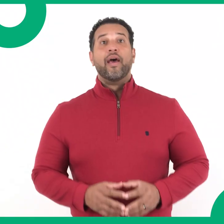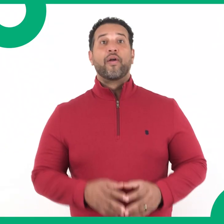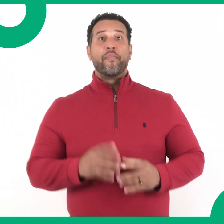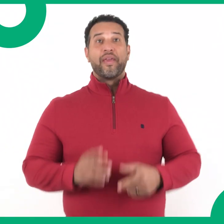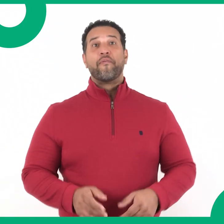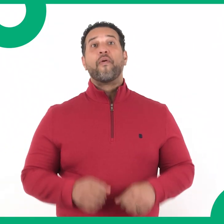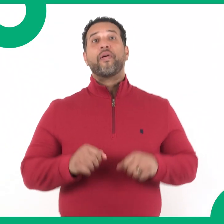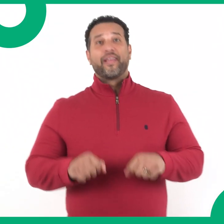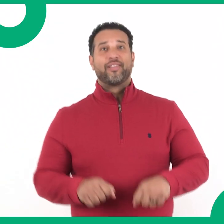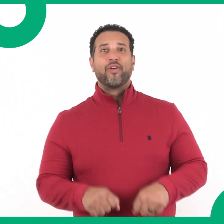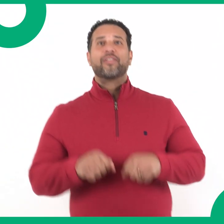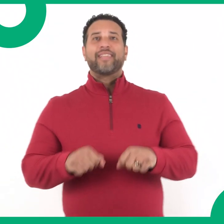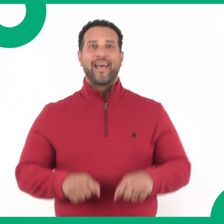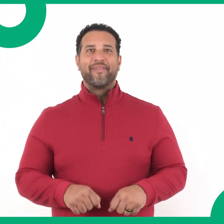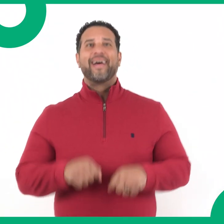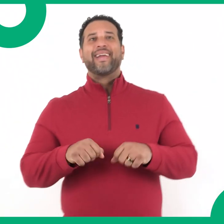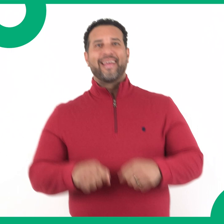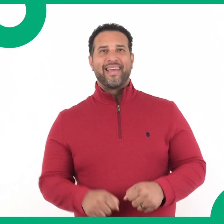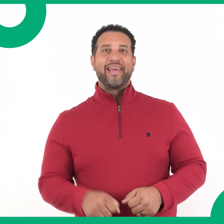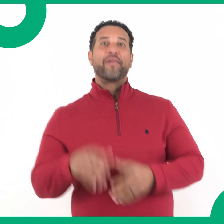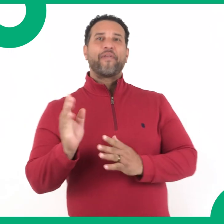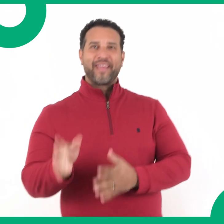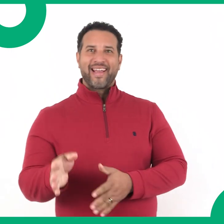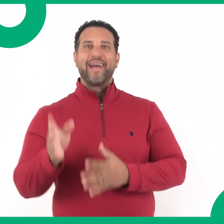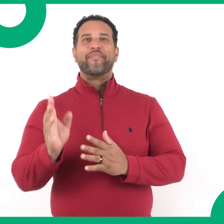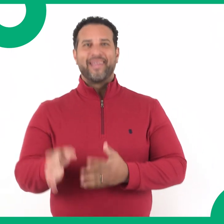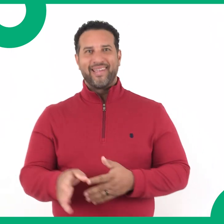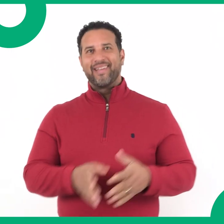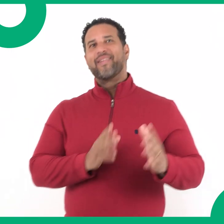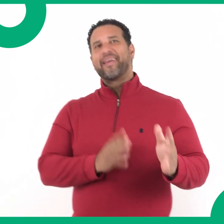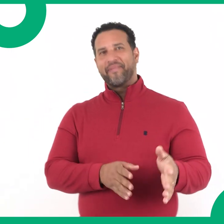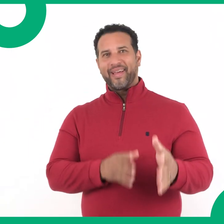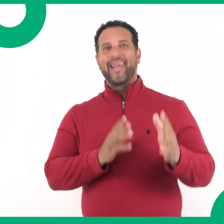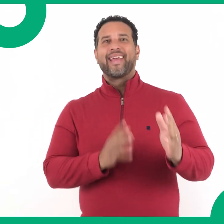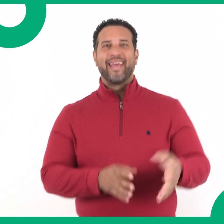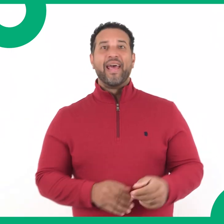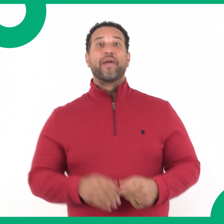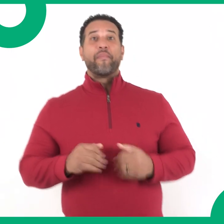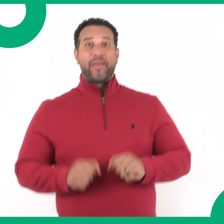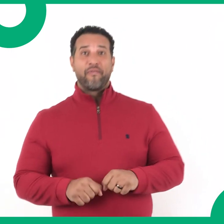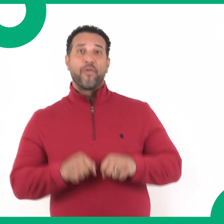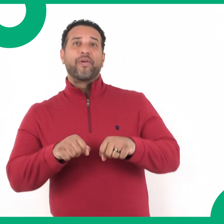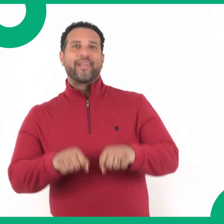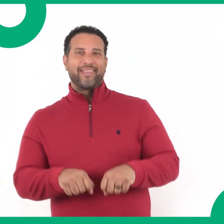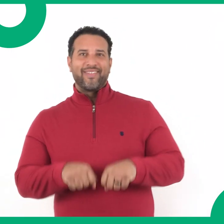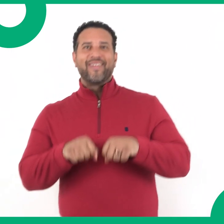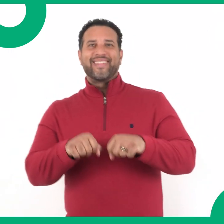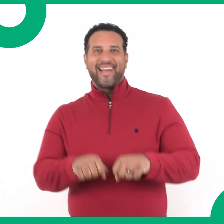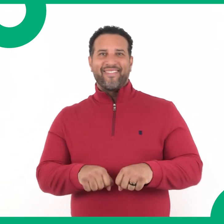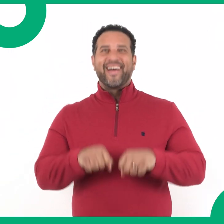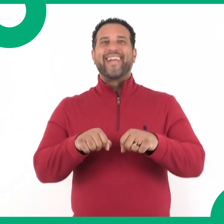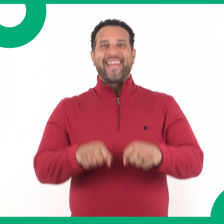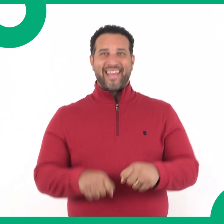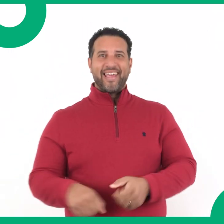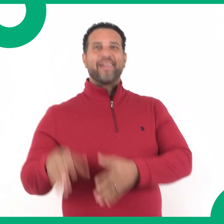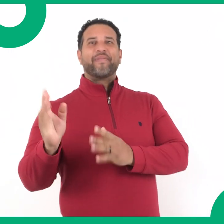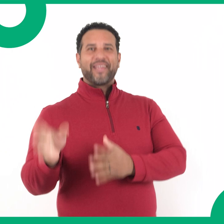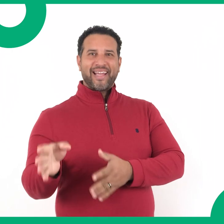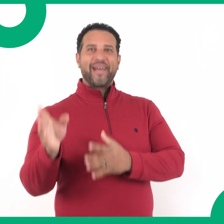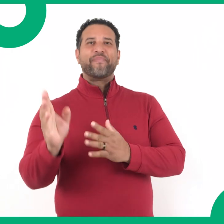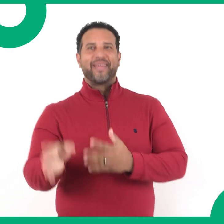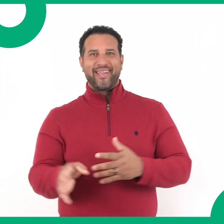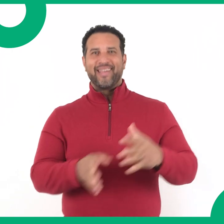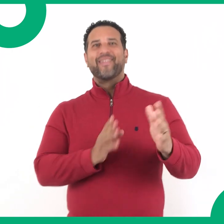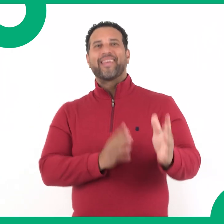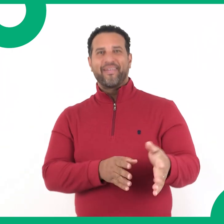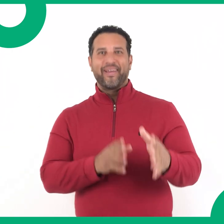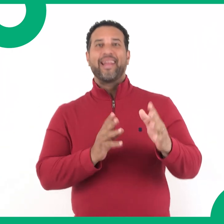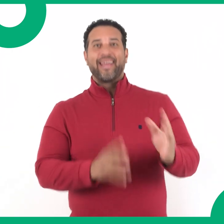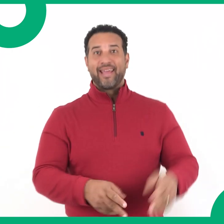Con mi burrito sabanero, voy camino de Belén.